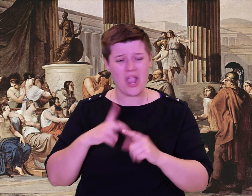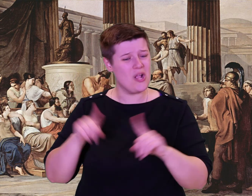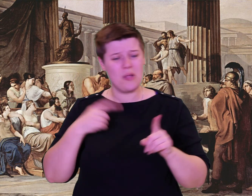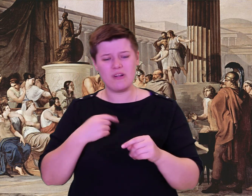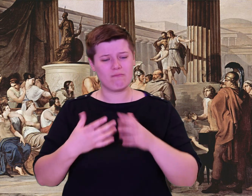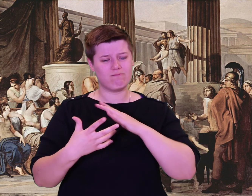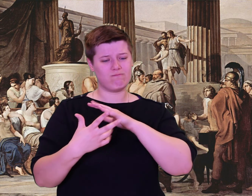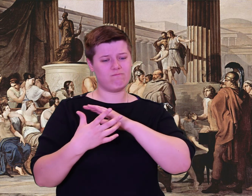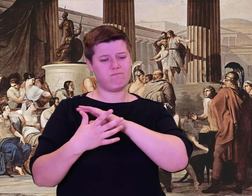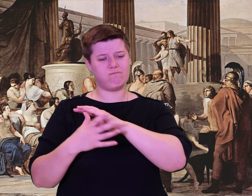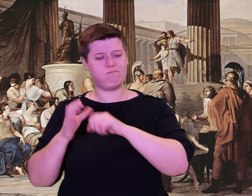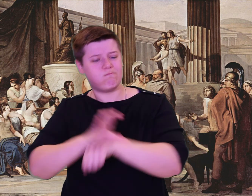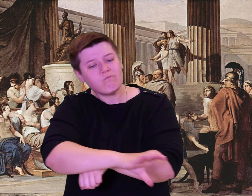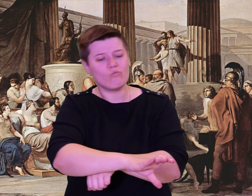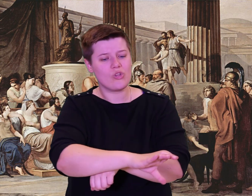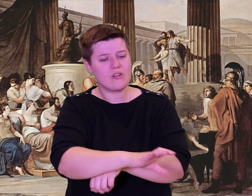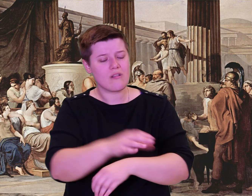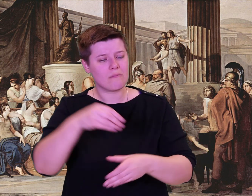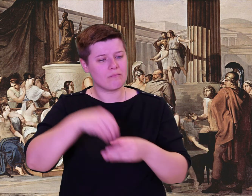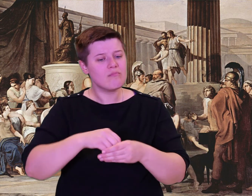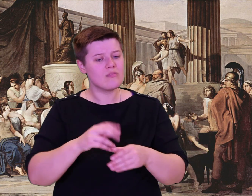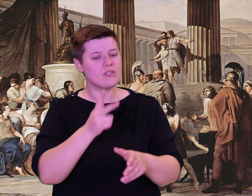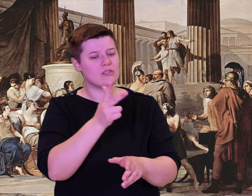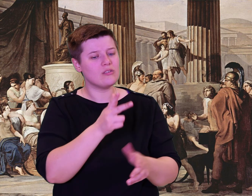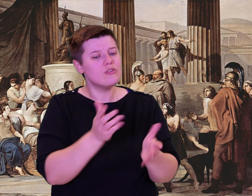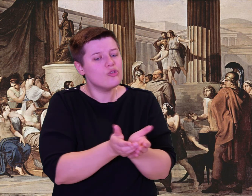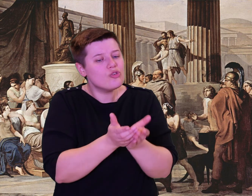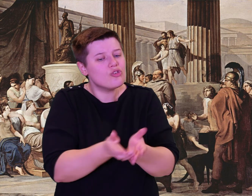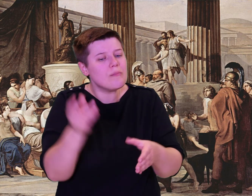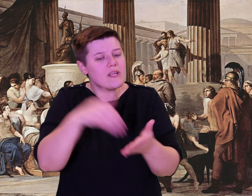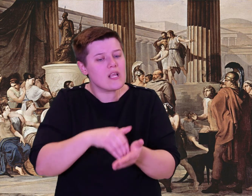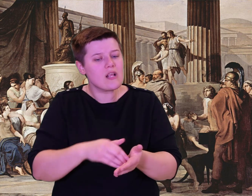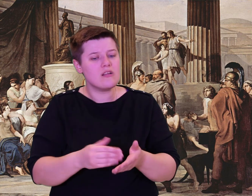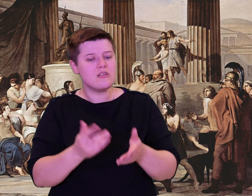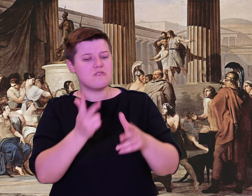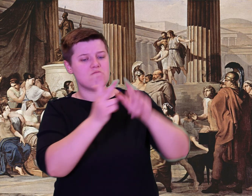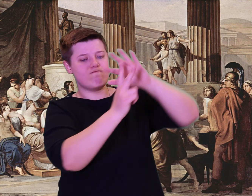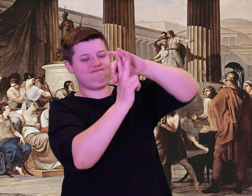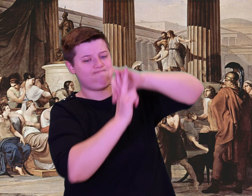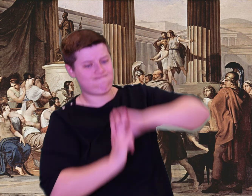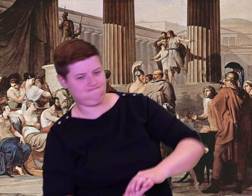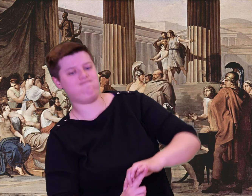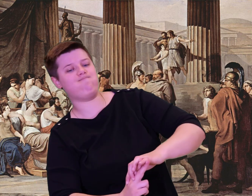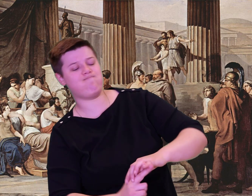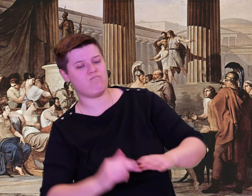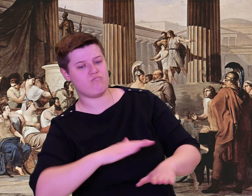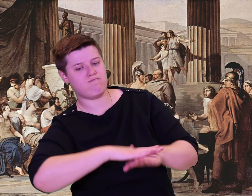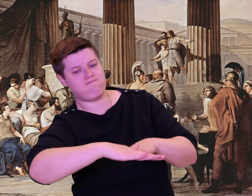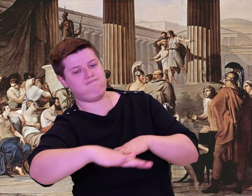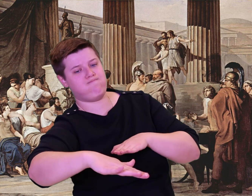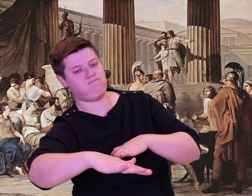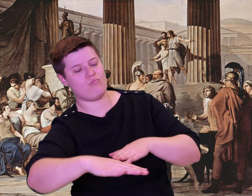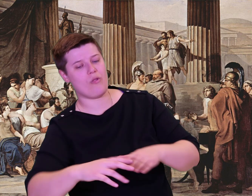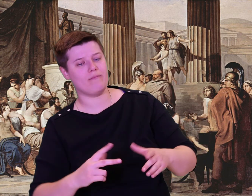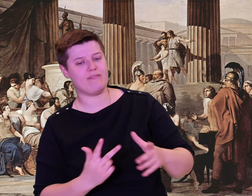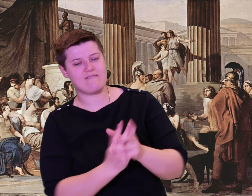The scouts encountered humans, Lotus-Eaters, who did not hurt them.